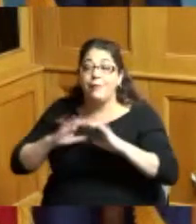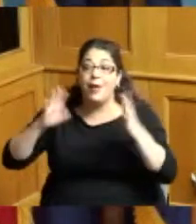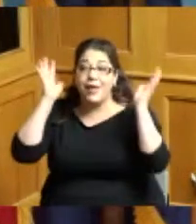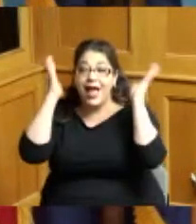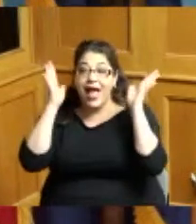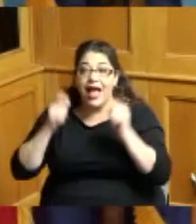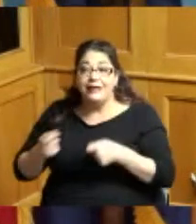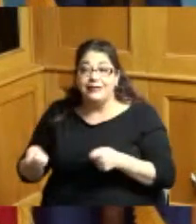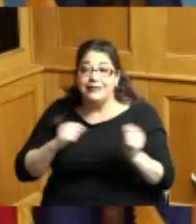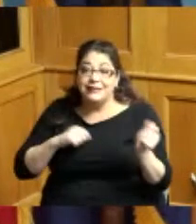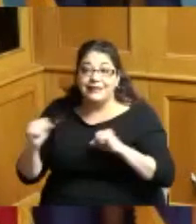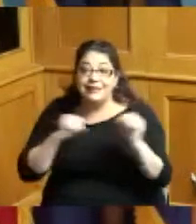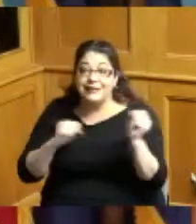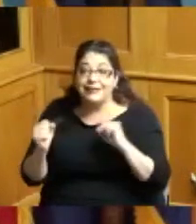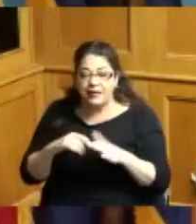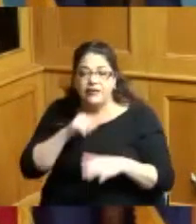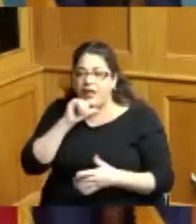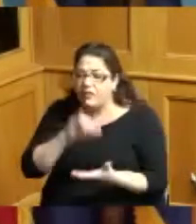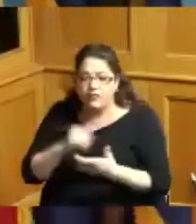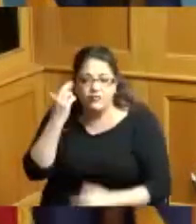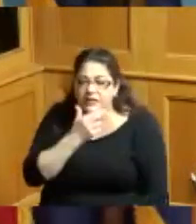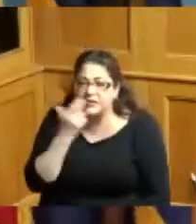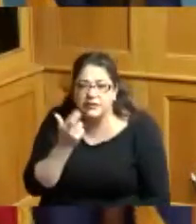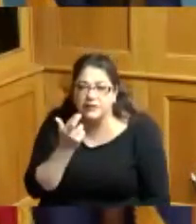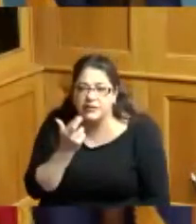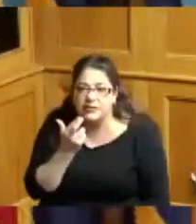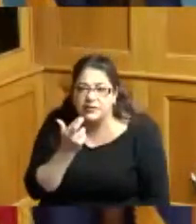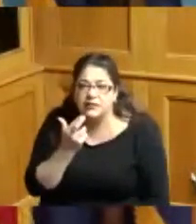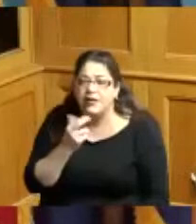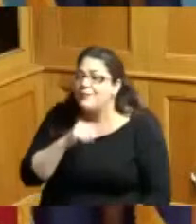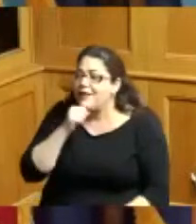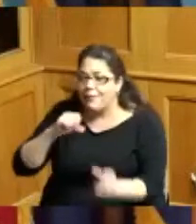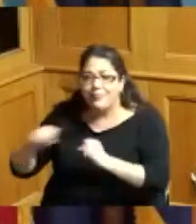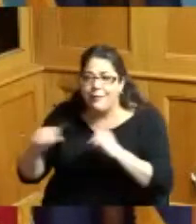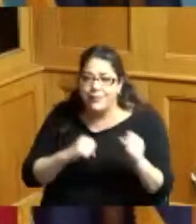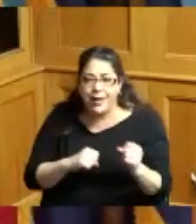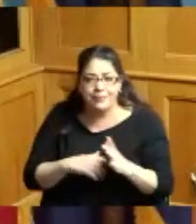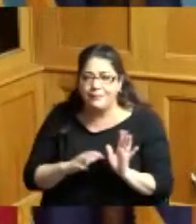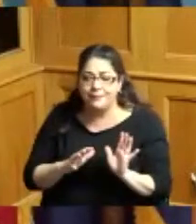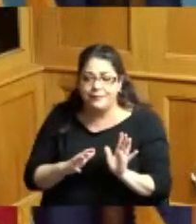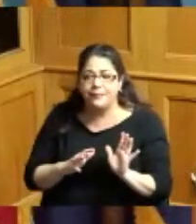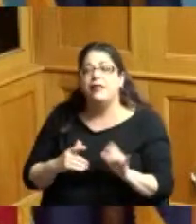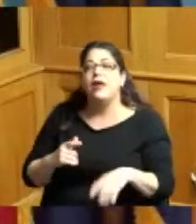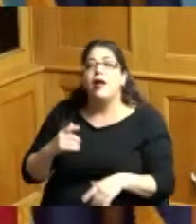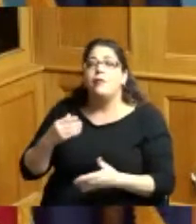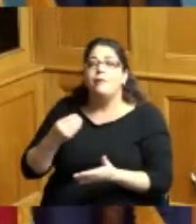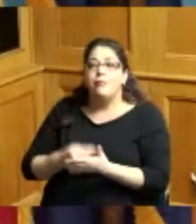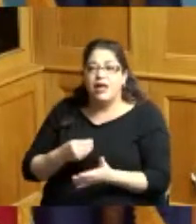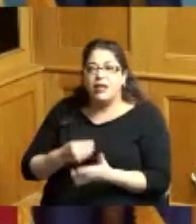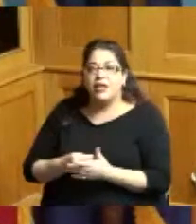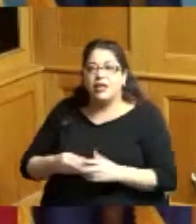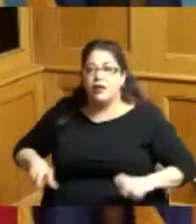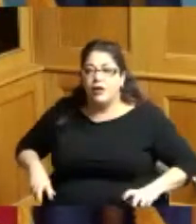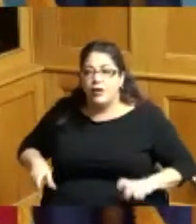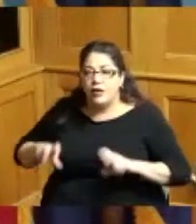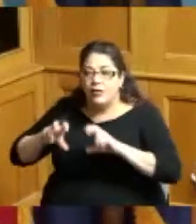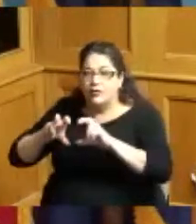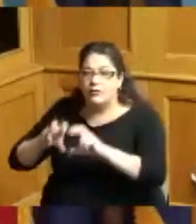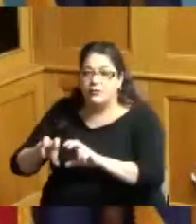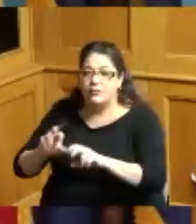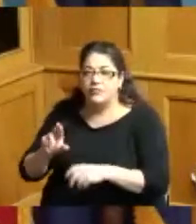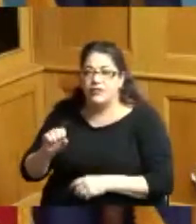it's a matter of where we think resources and investments should go I believe investing in